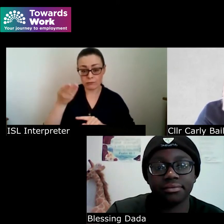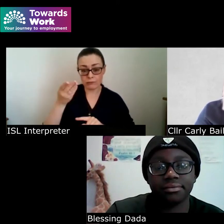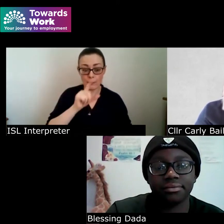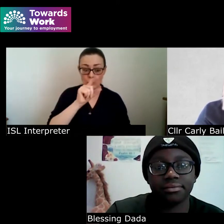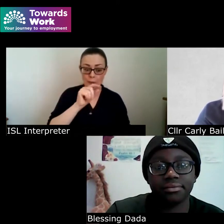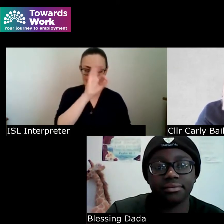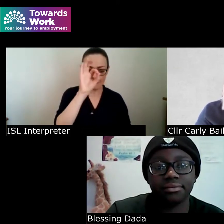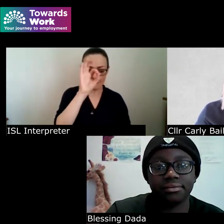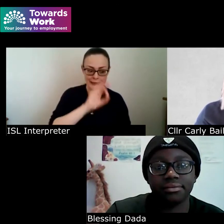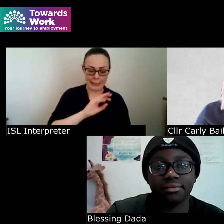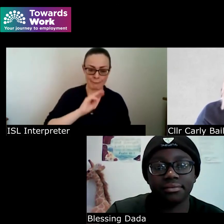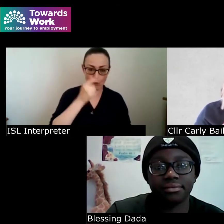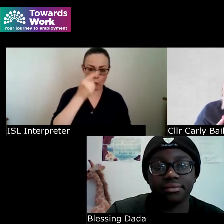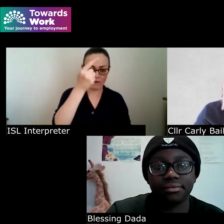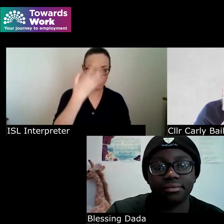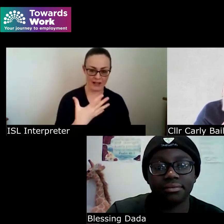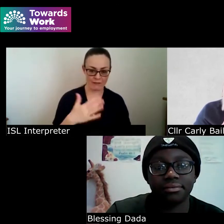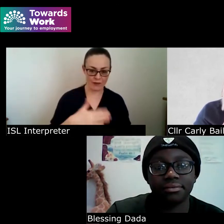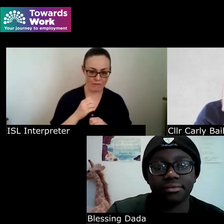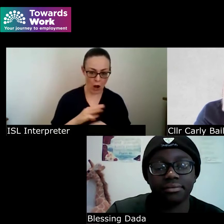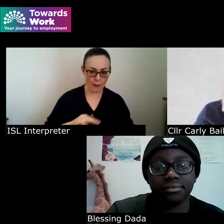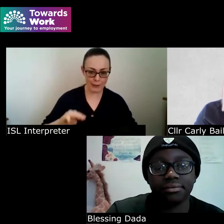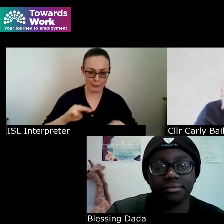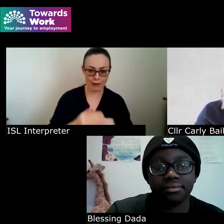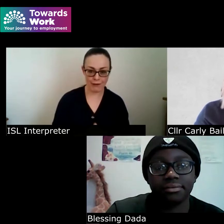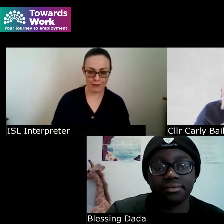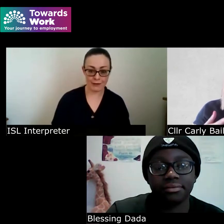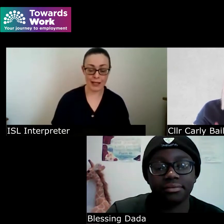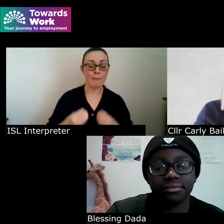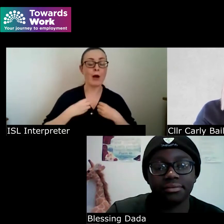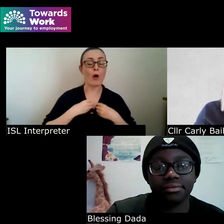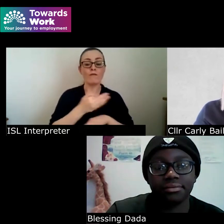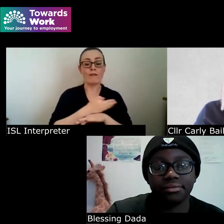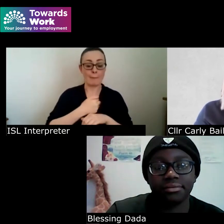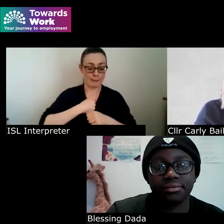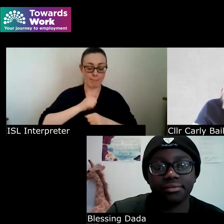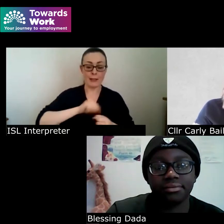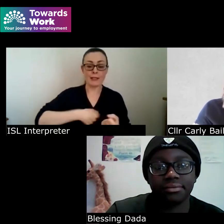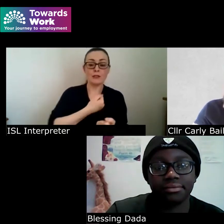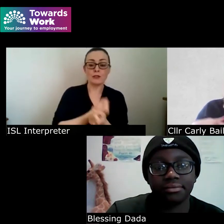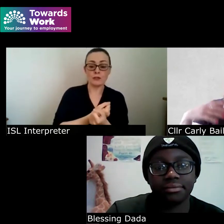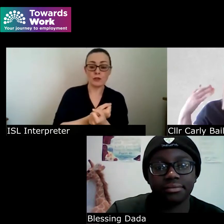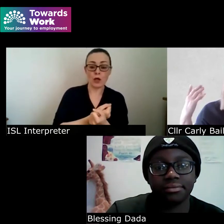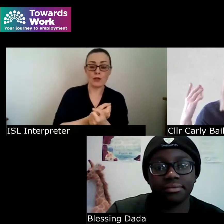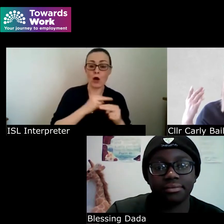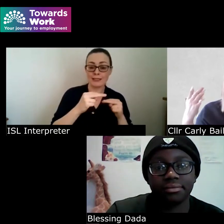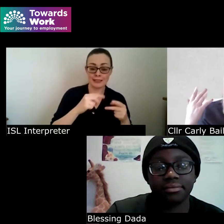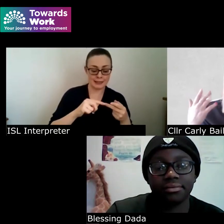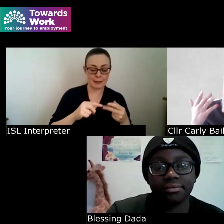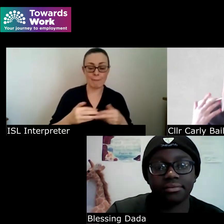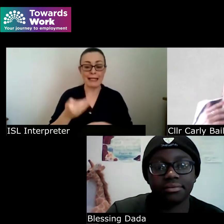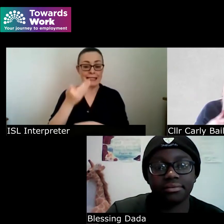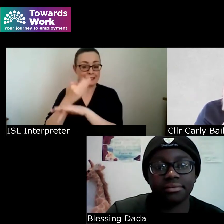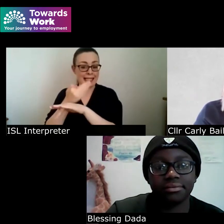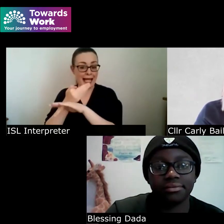so you know like within my own family you know my son is autistic my dad is a wheelchair user like